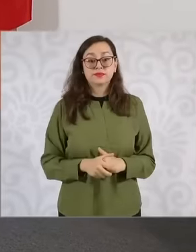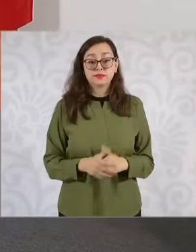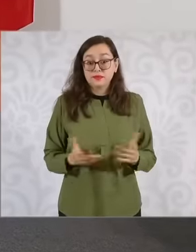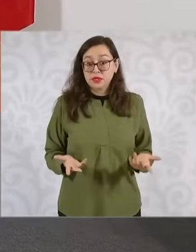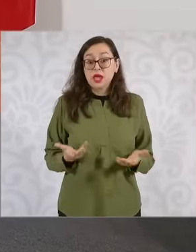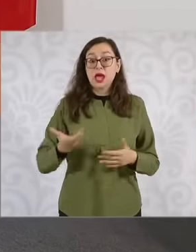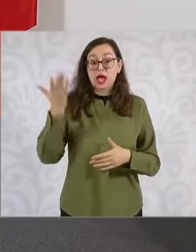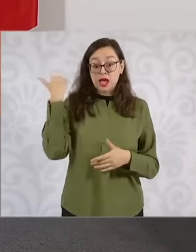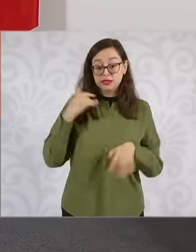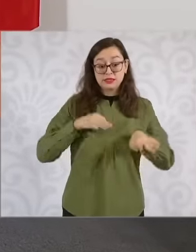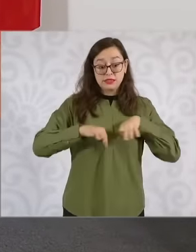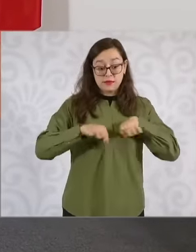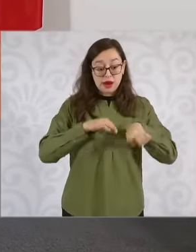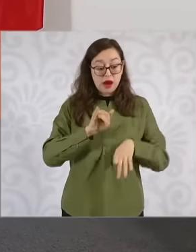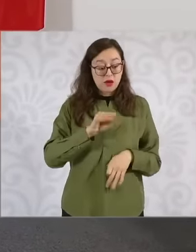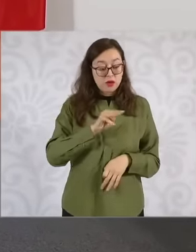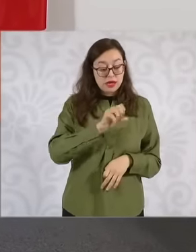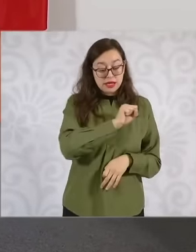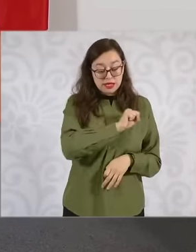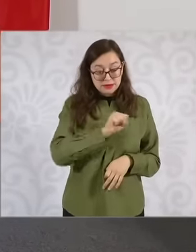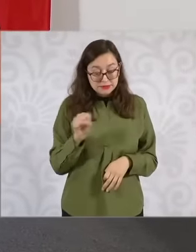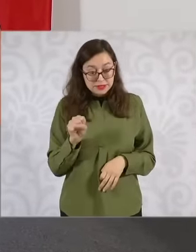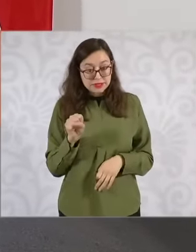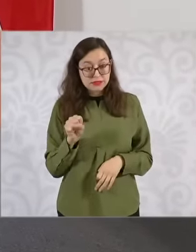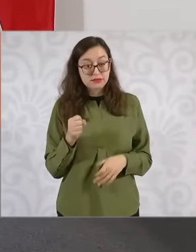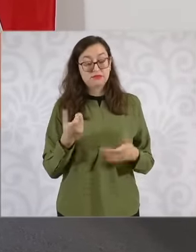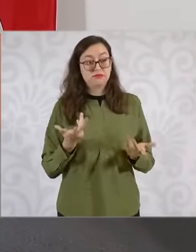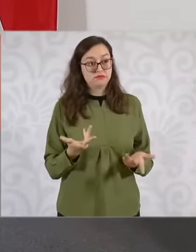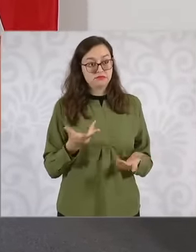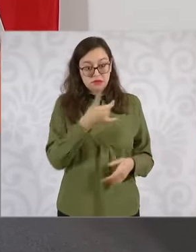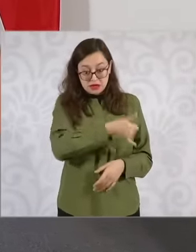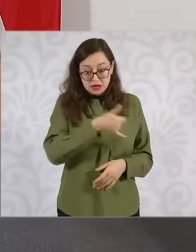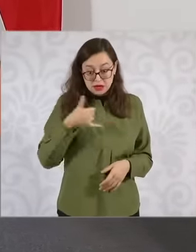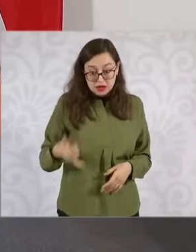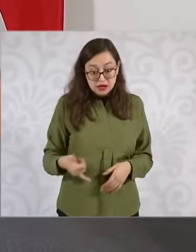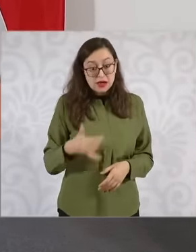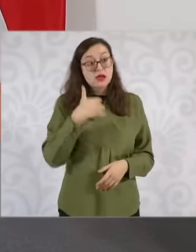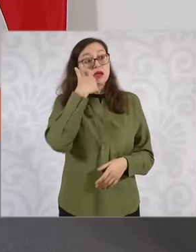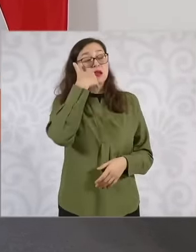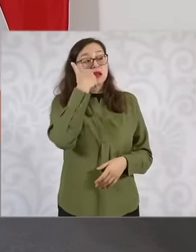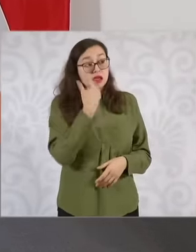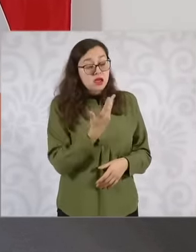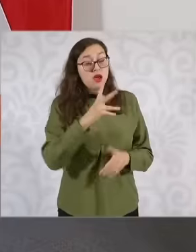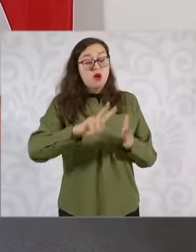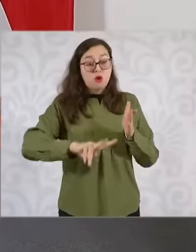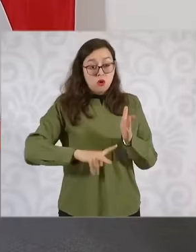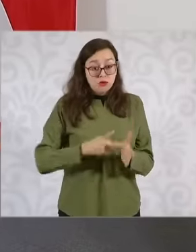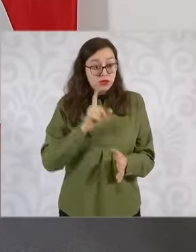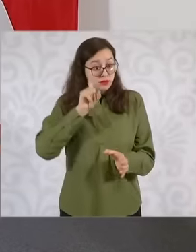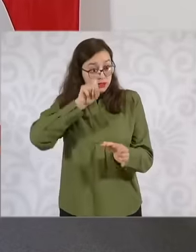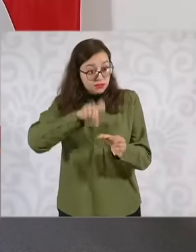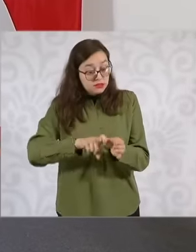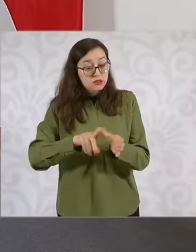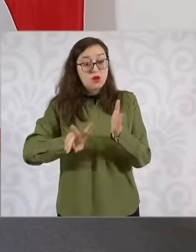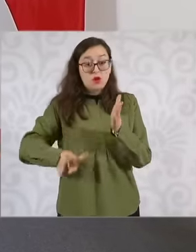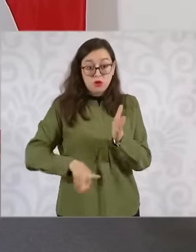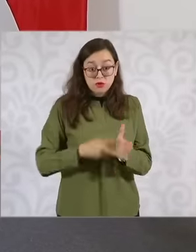Infonavid and want to return and re-quote and enter the housing program, there is that